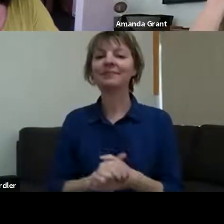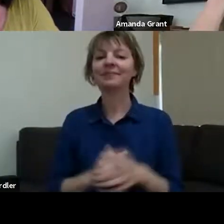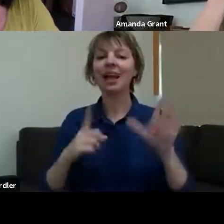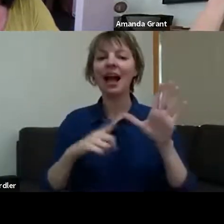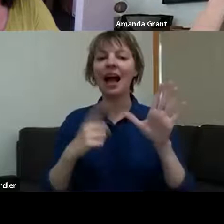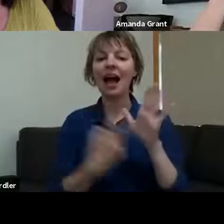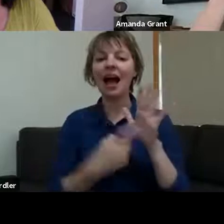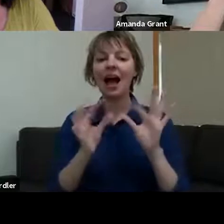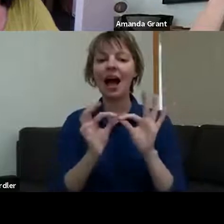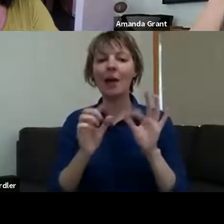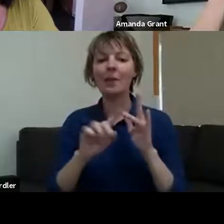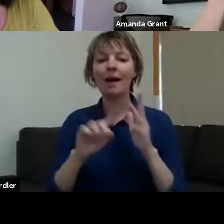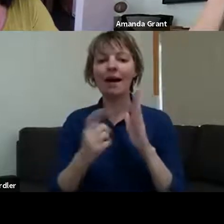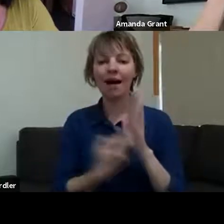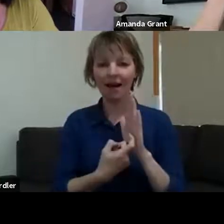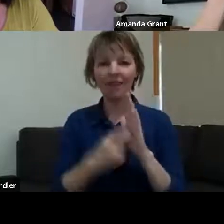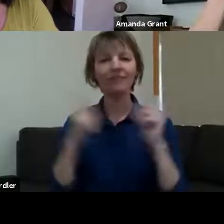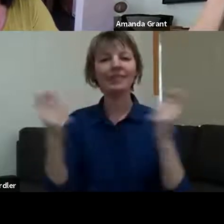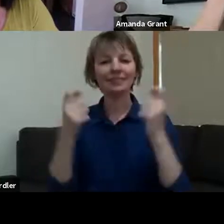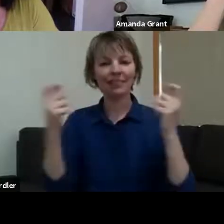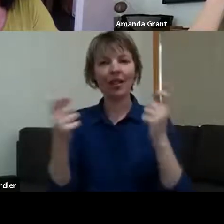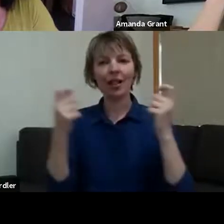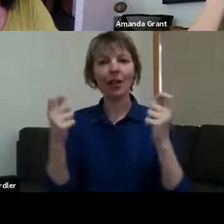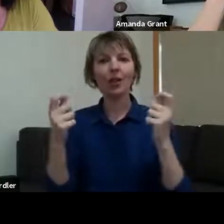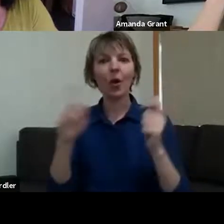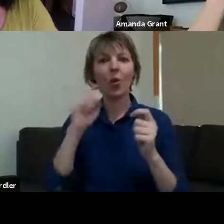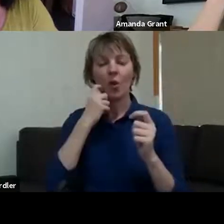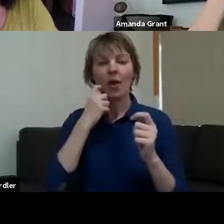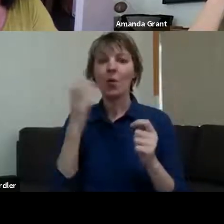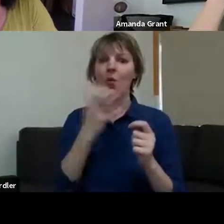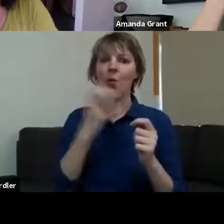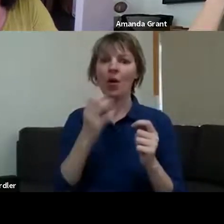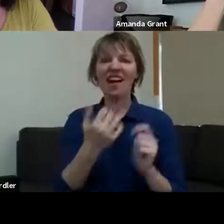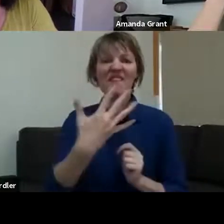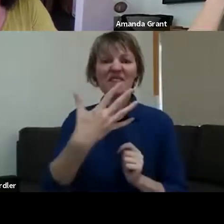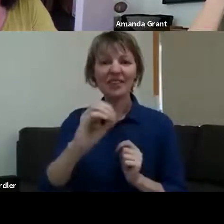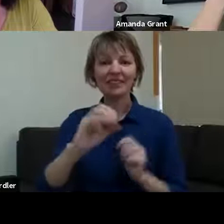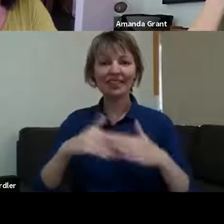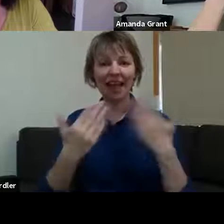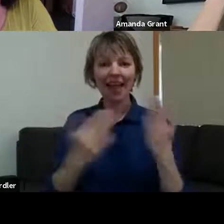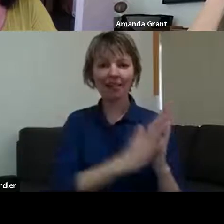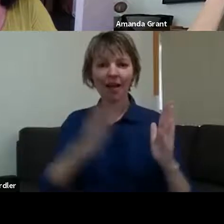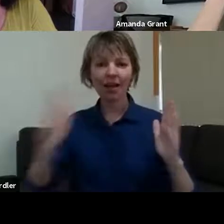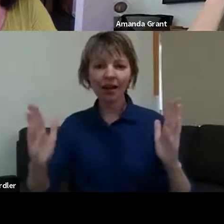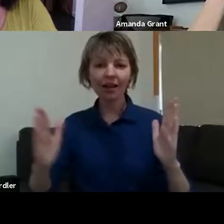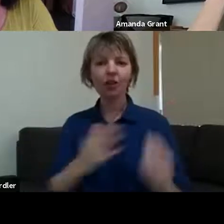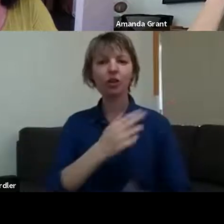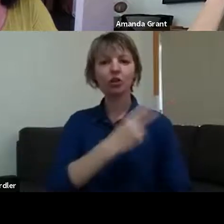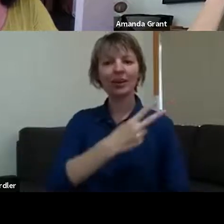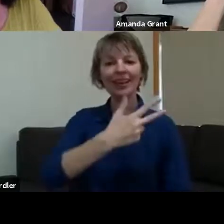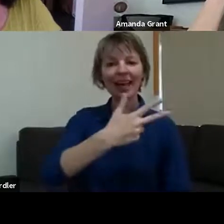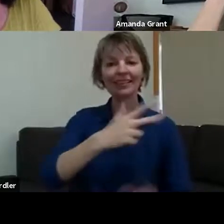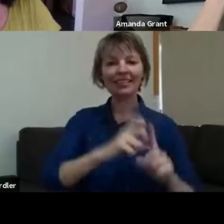Absolutely, this one. Arbour Festival will be happening over an